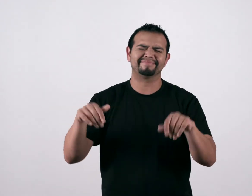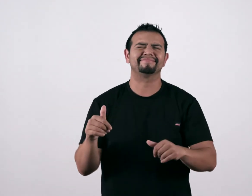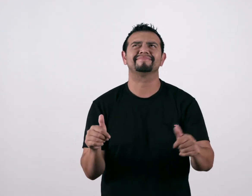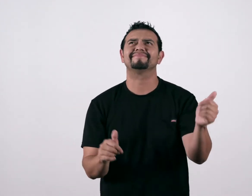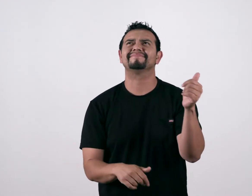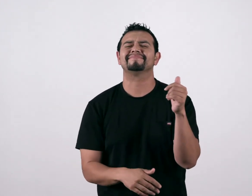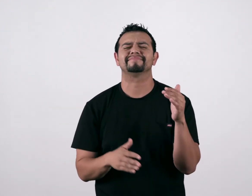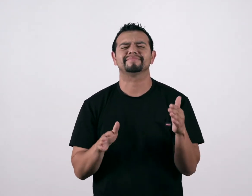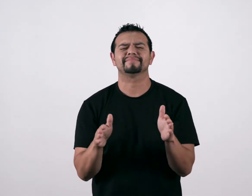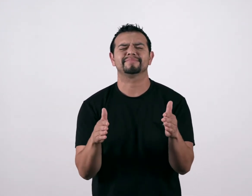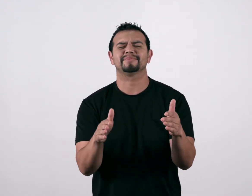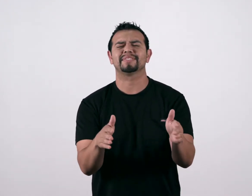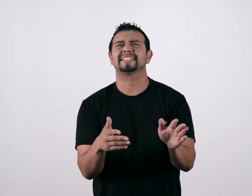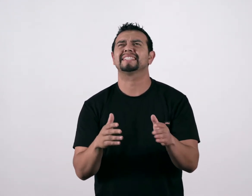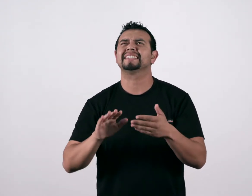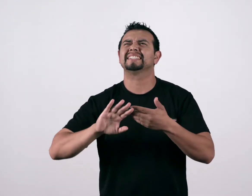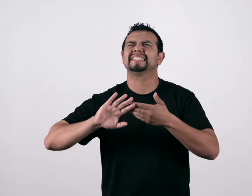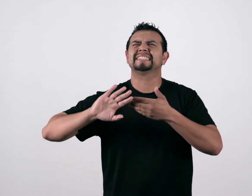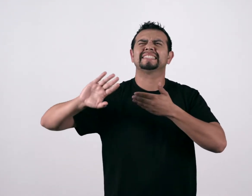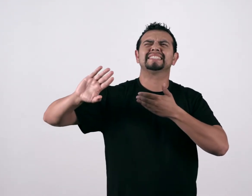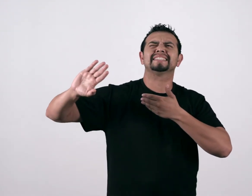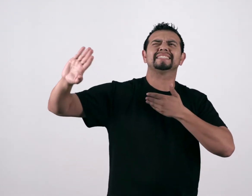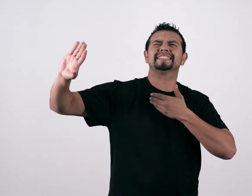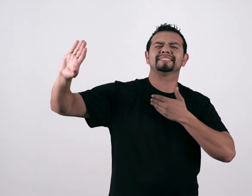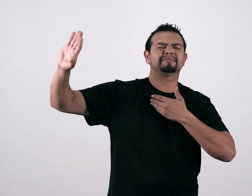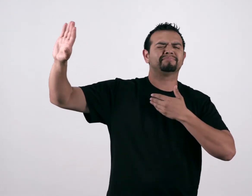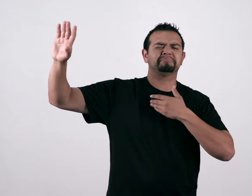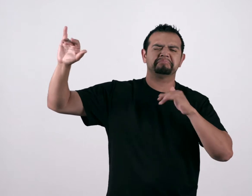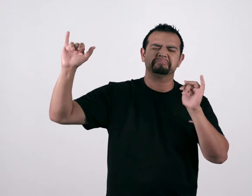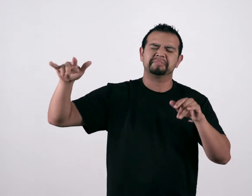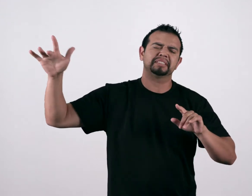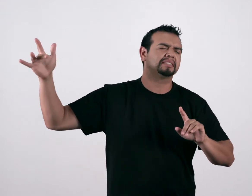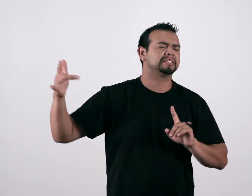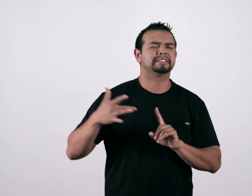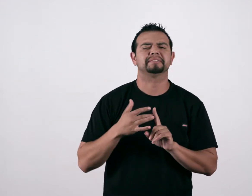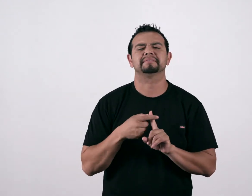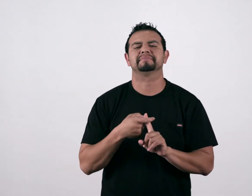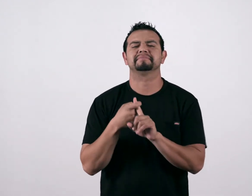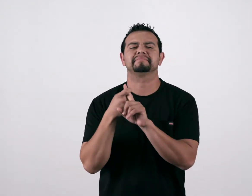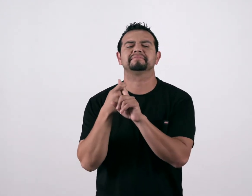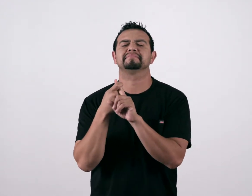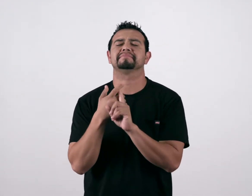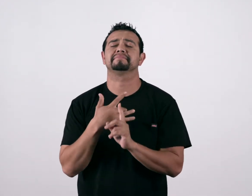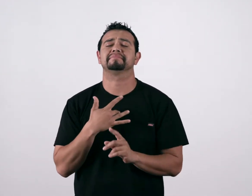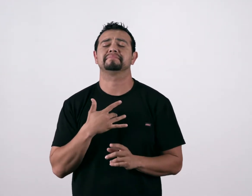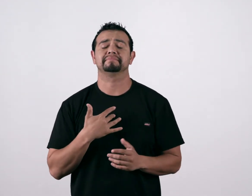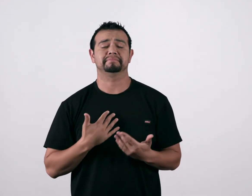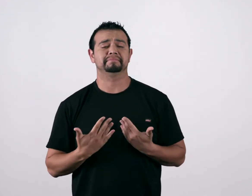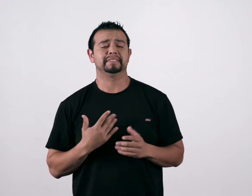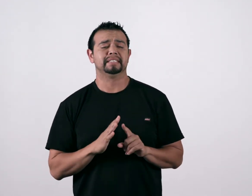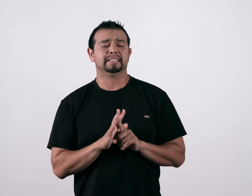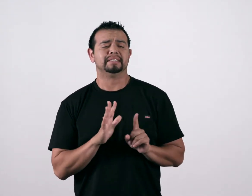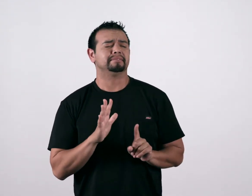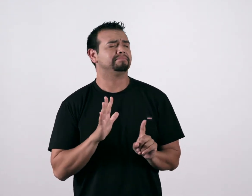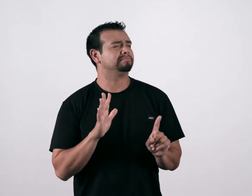No river wider My heart may wander